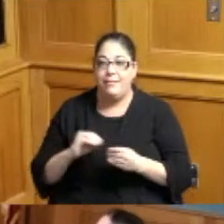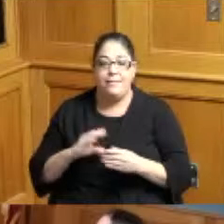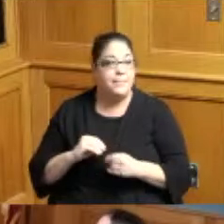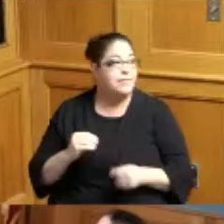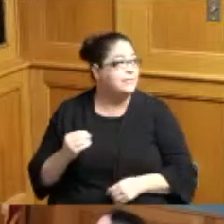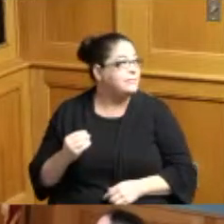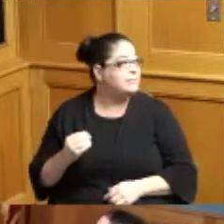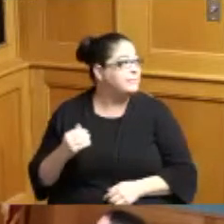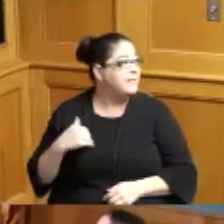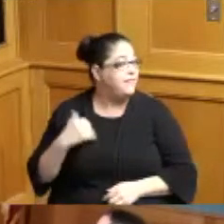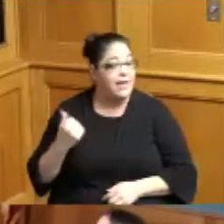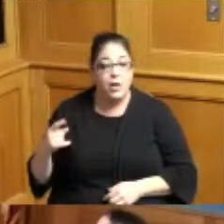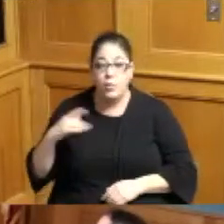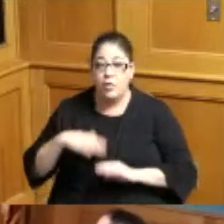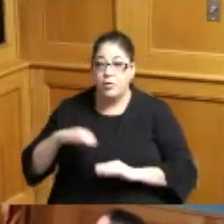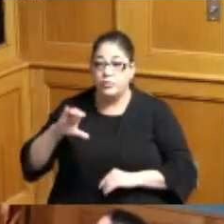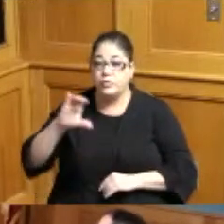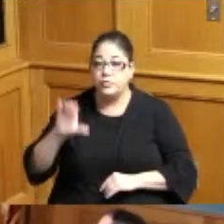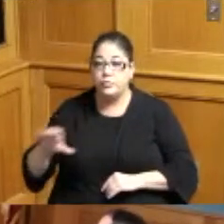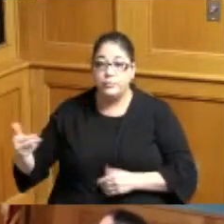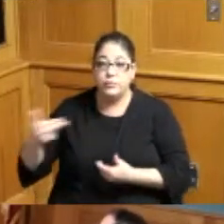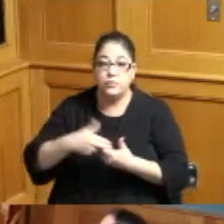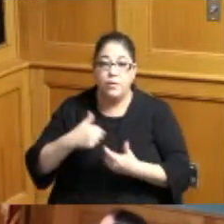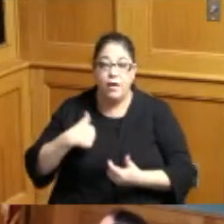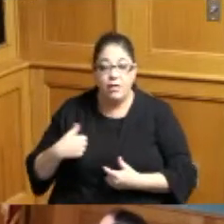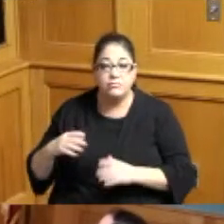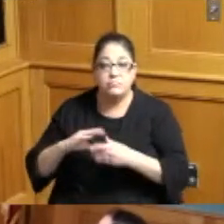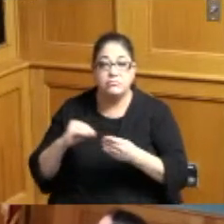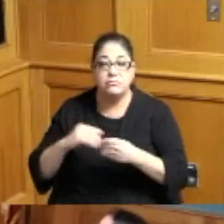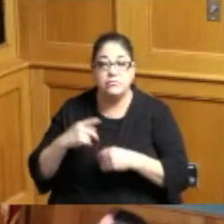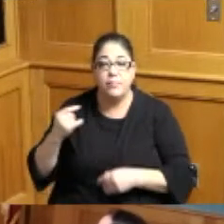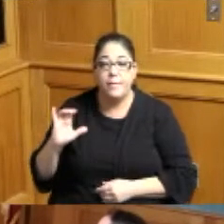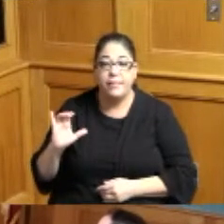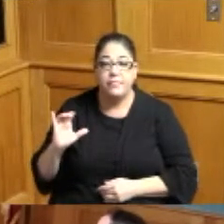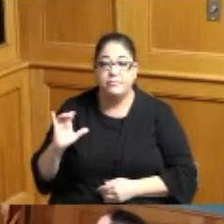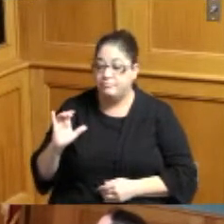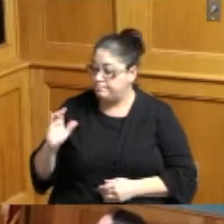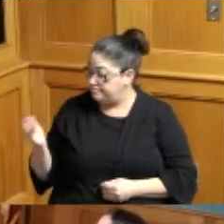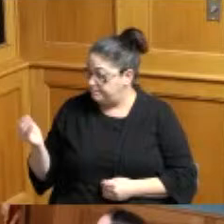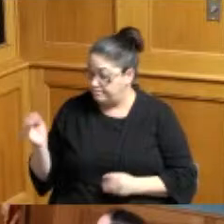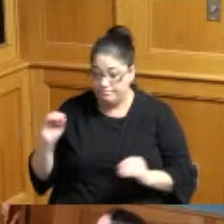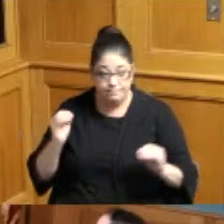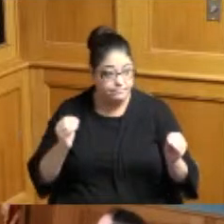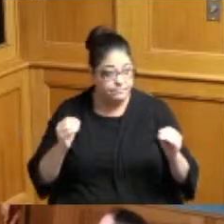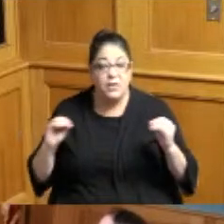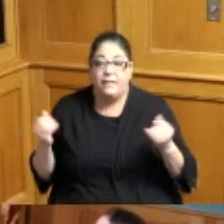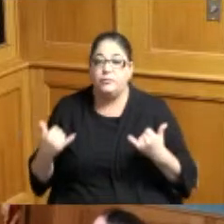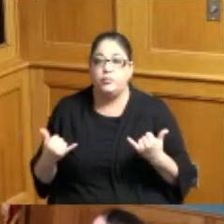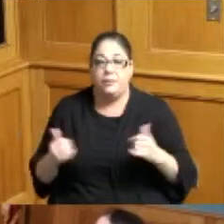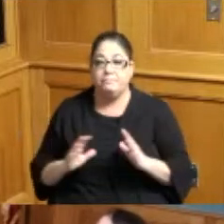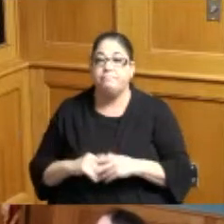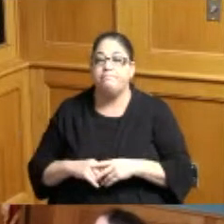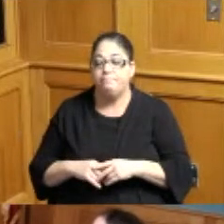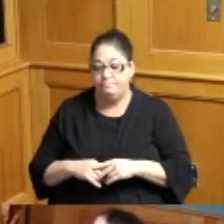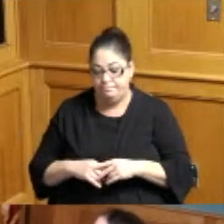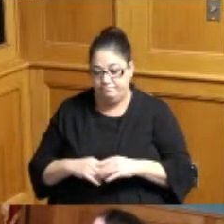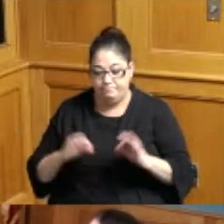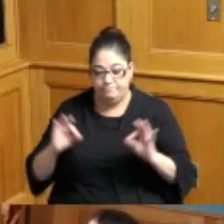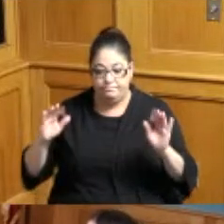do we have anyone on Zoom or anything no no public comments today okay very good I